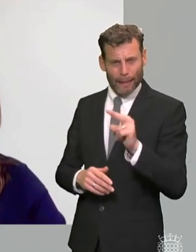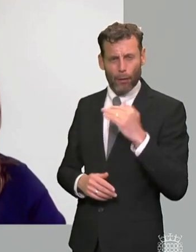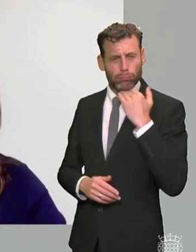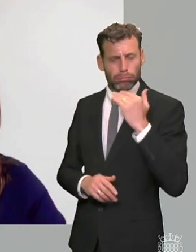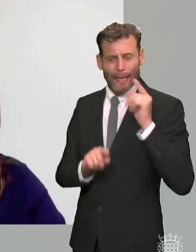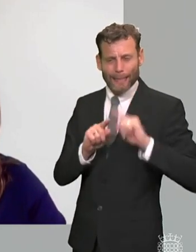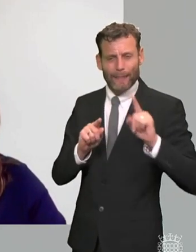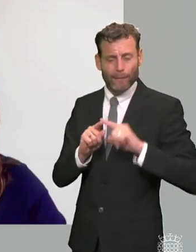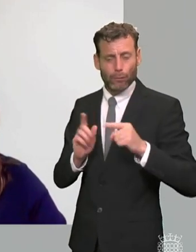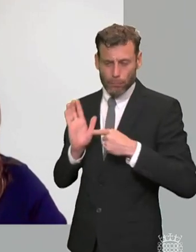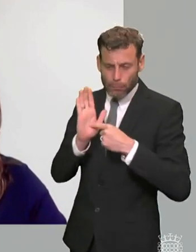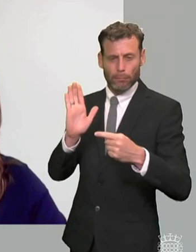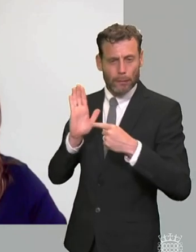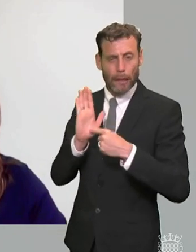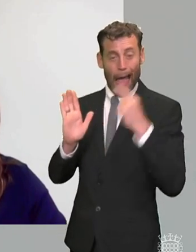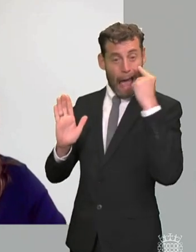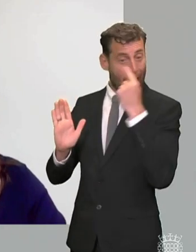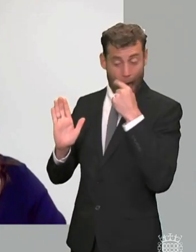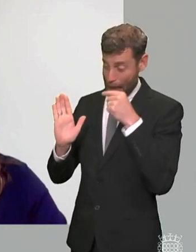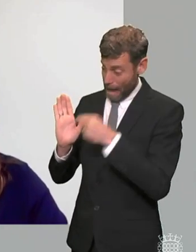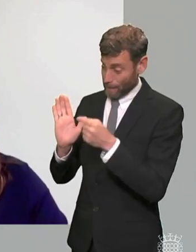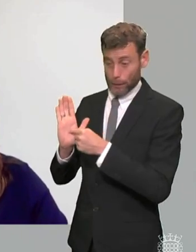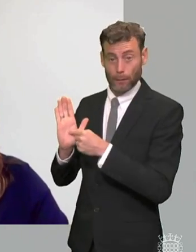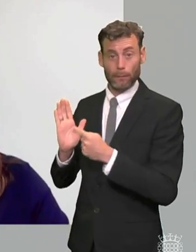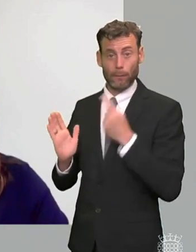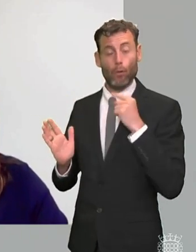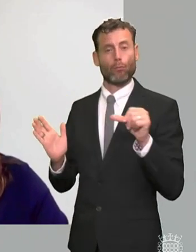same system is the lack of accountability and a failure particularly on the part of local